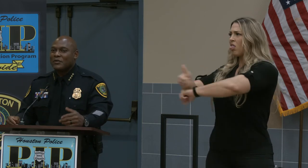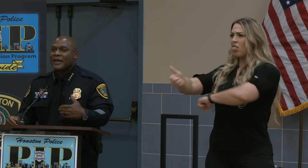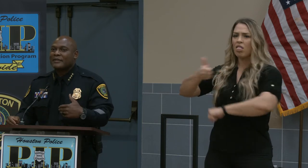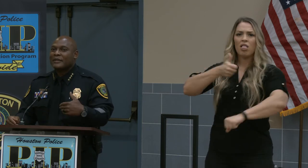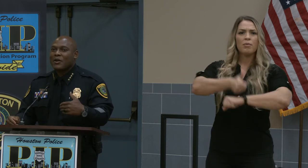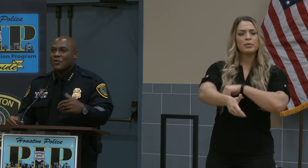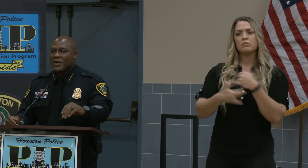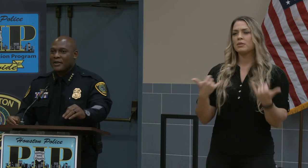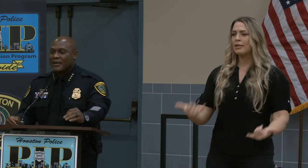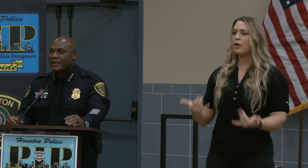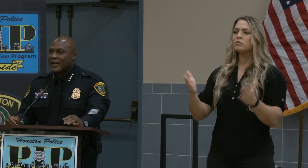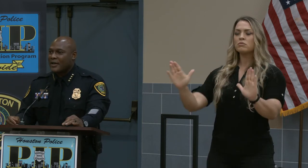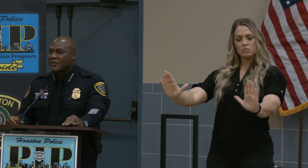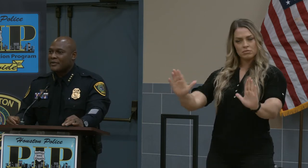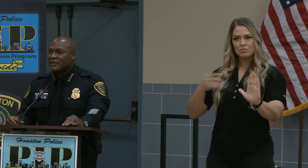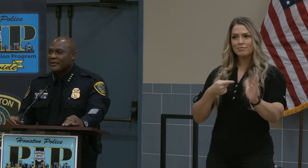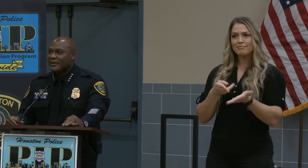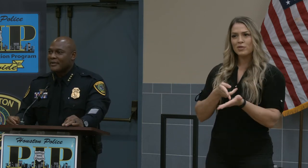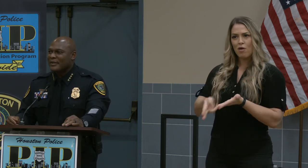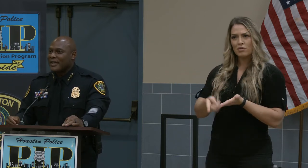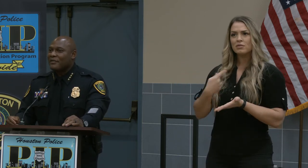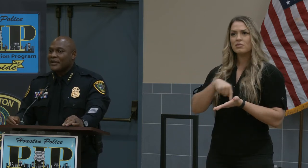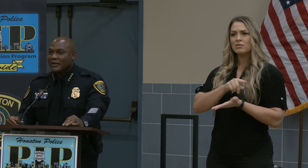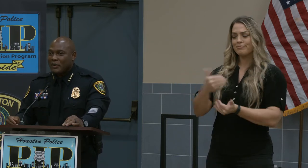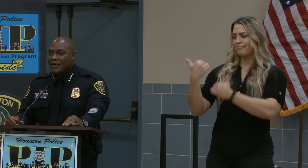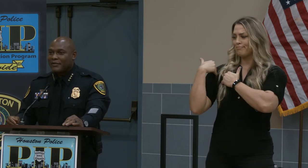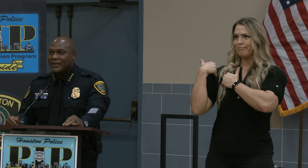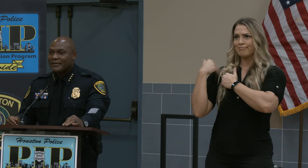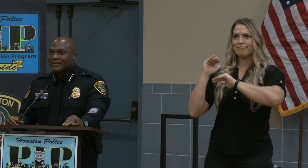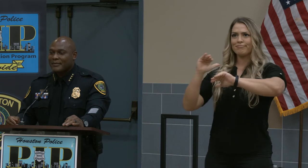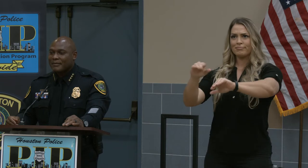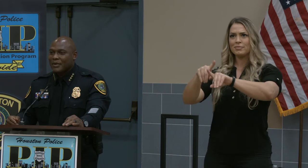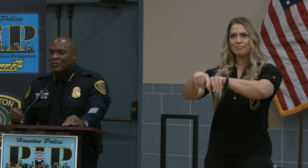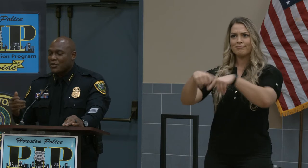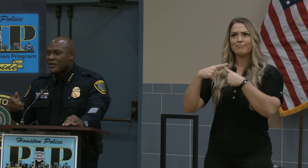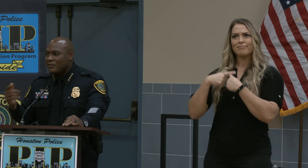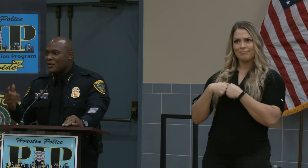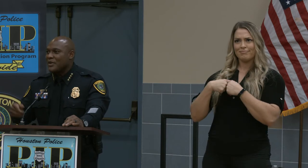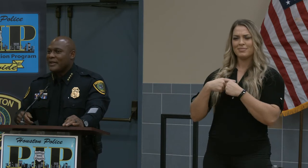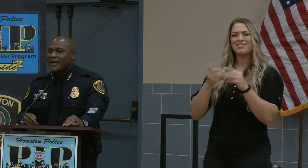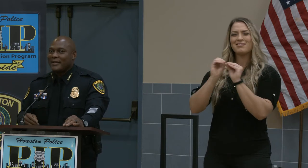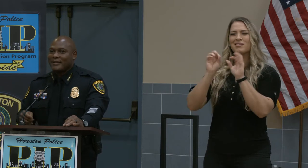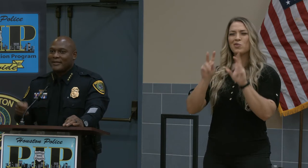Let's hold one another accountable. None of us are perfect, but when we're communicating,